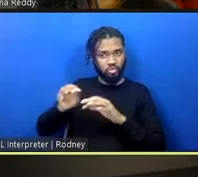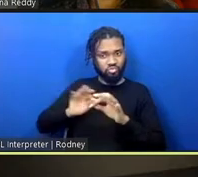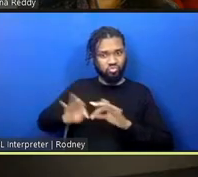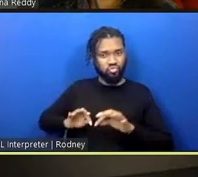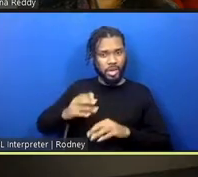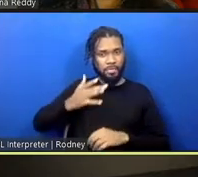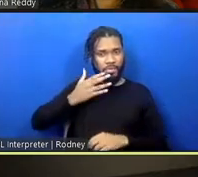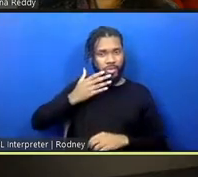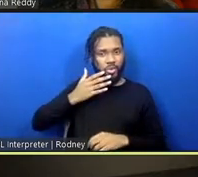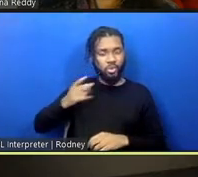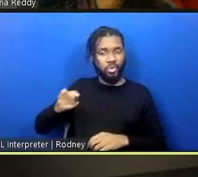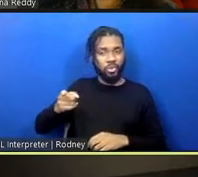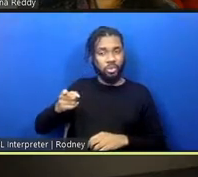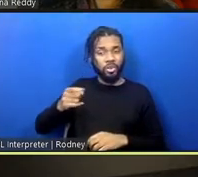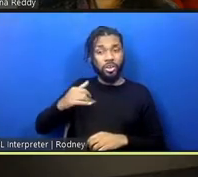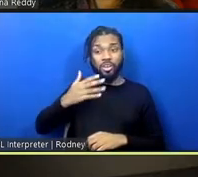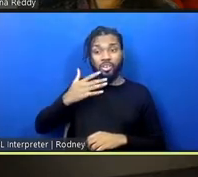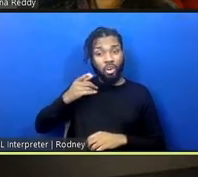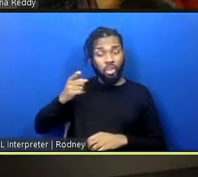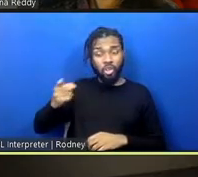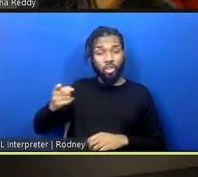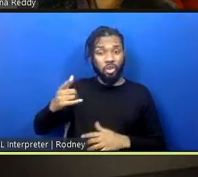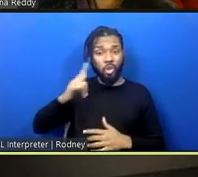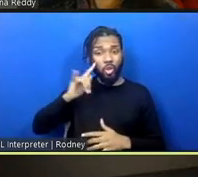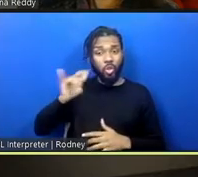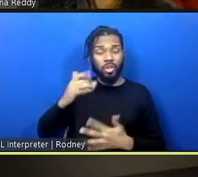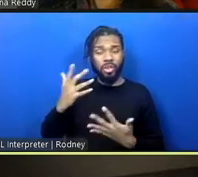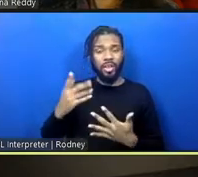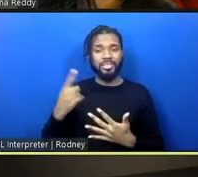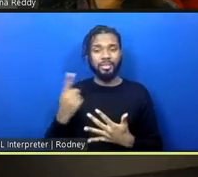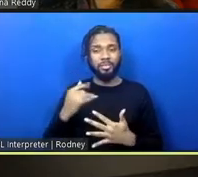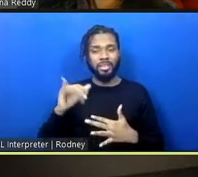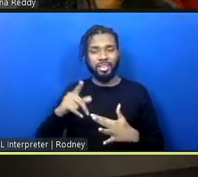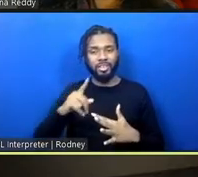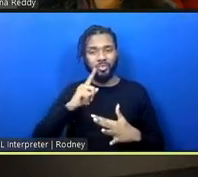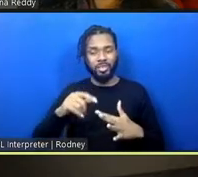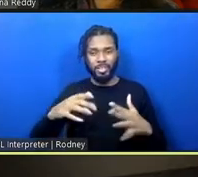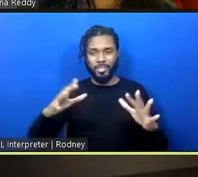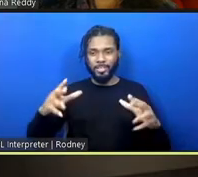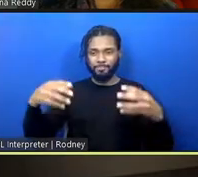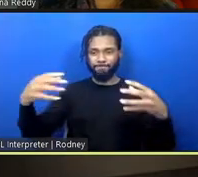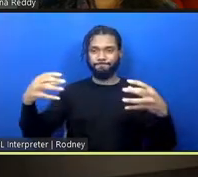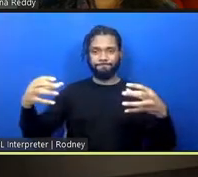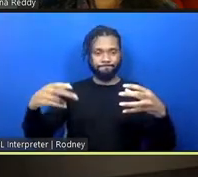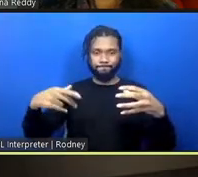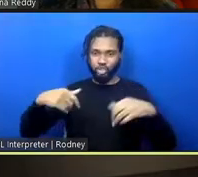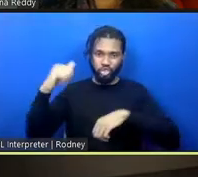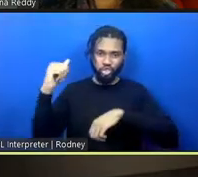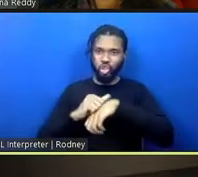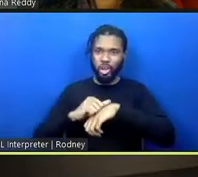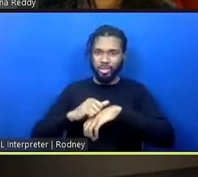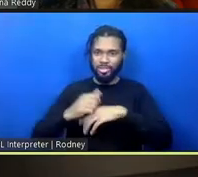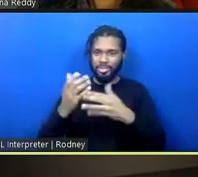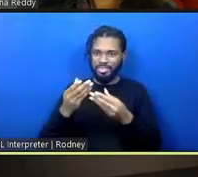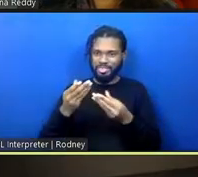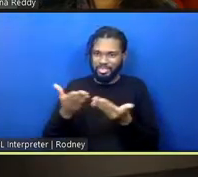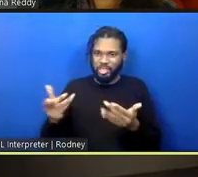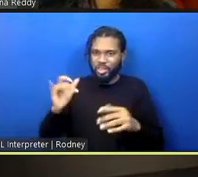through a tangible, very solid, almost impenetrable material, and that not only